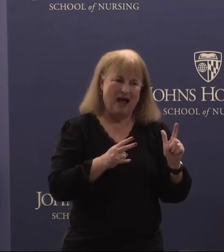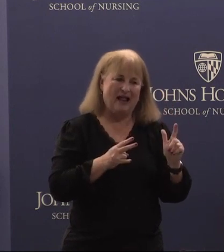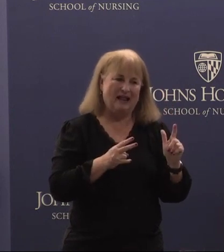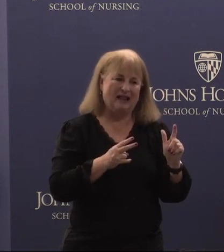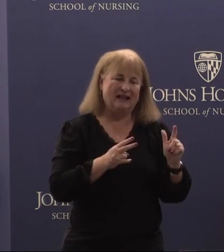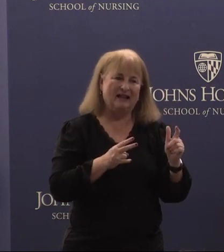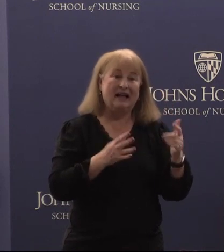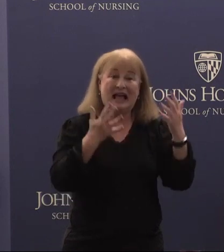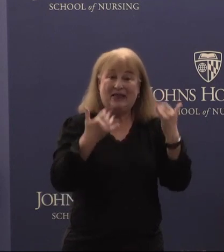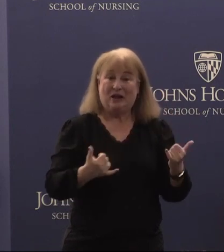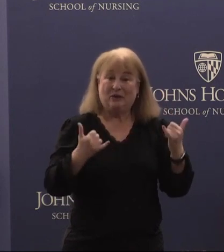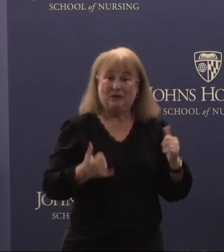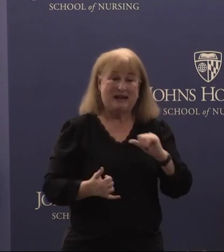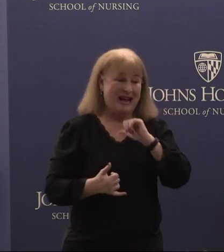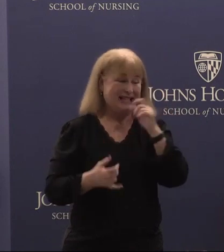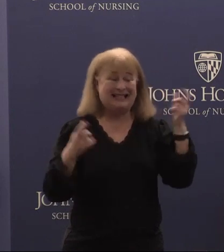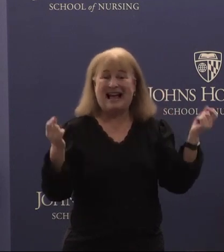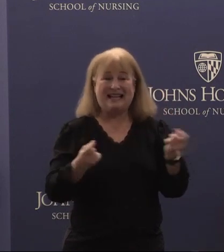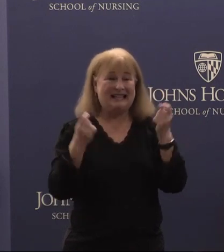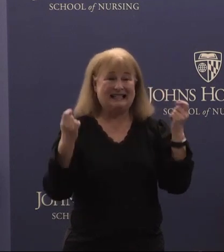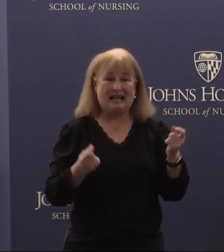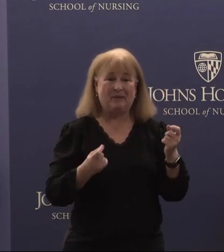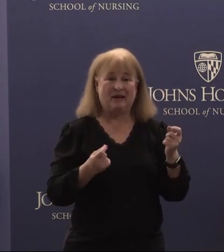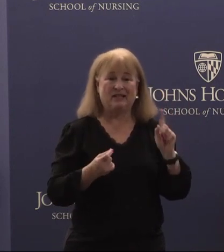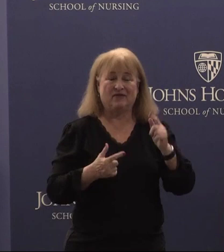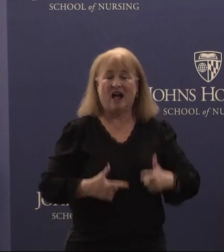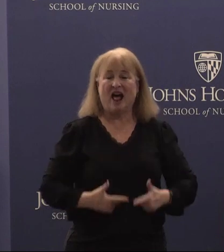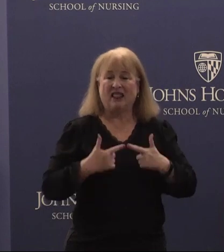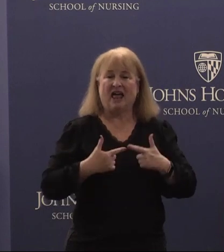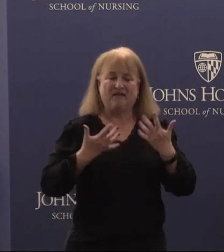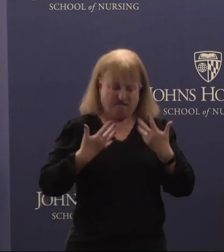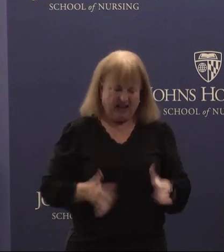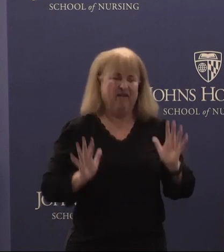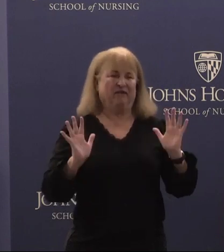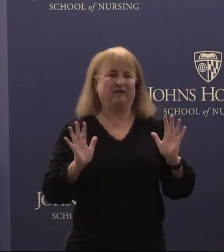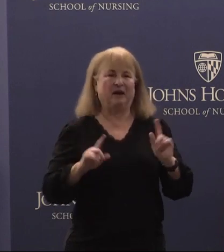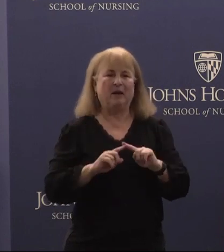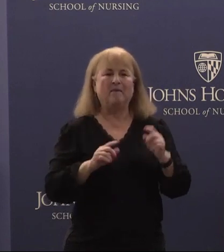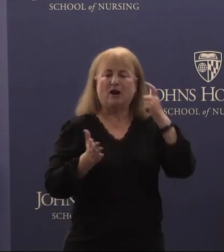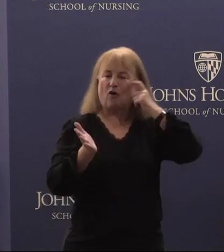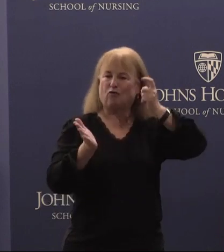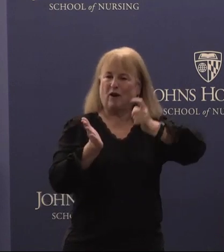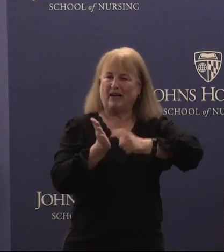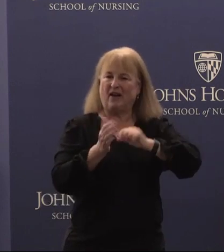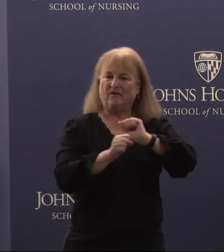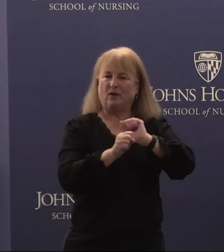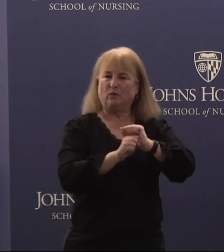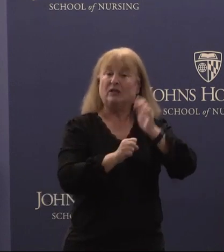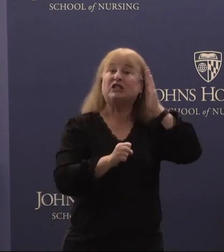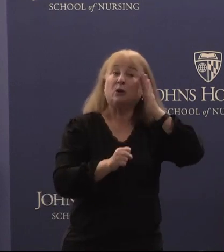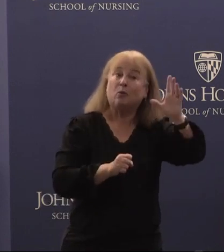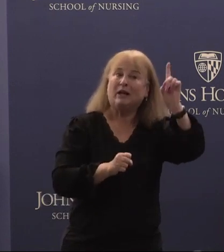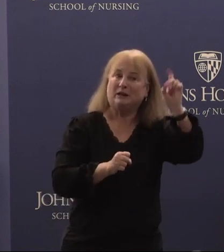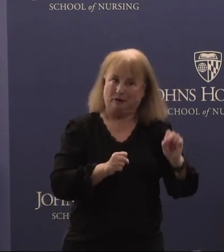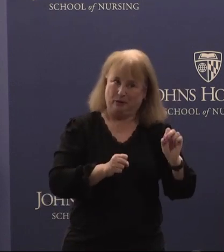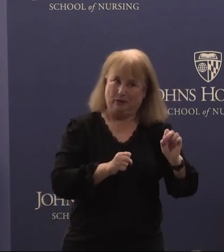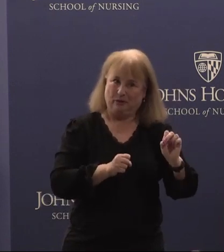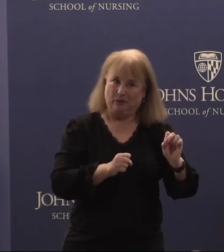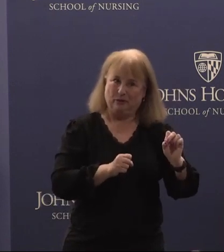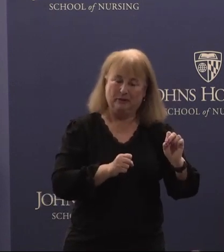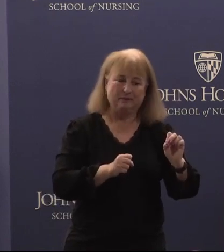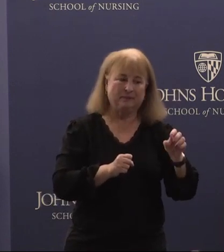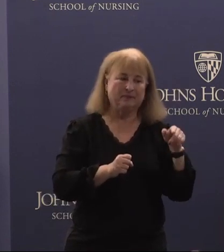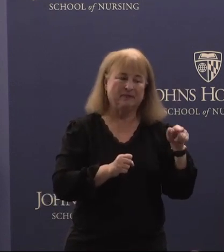that today is not a celebration of a life lived but a recognition of the work she will do. She is